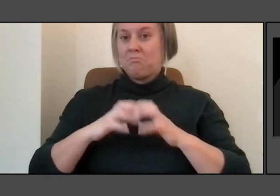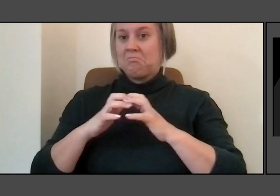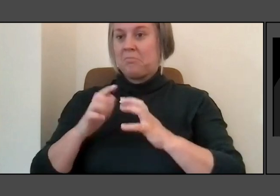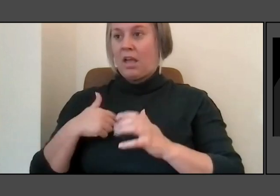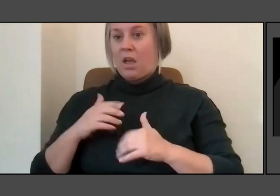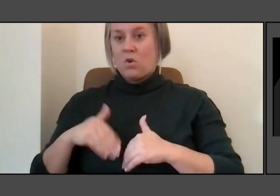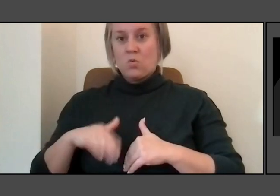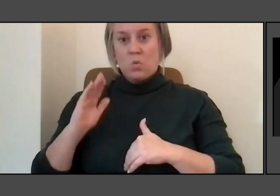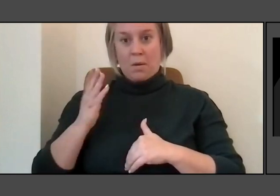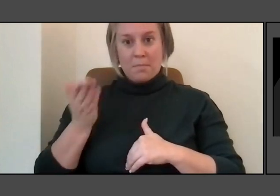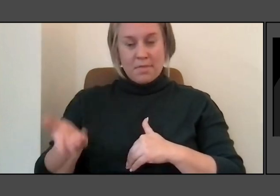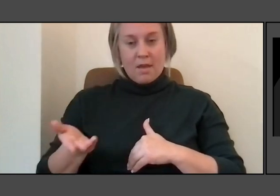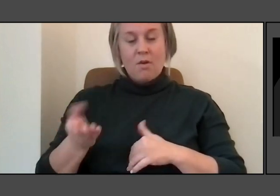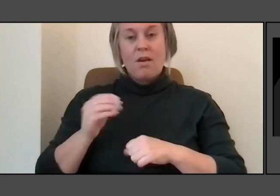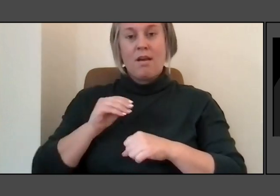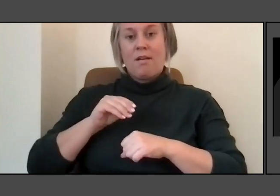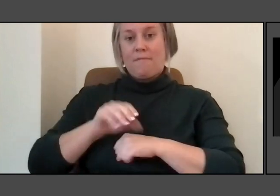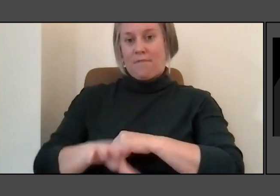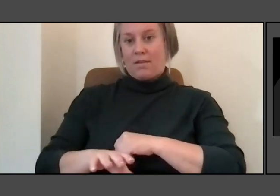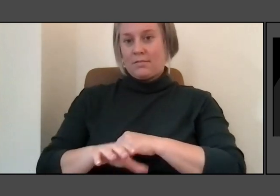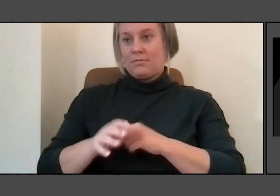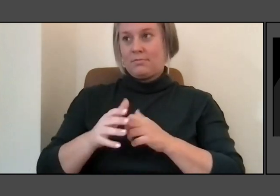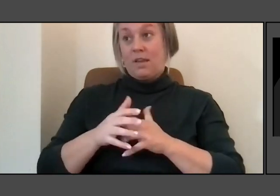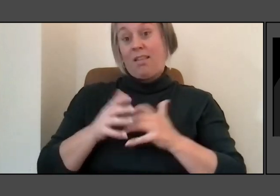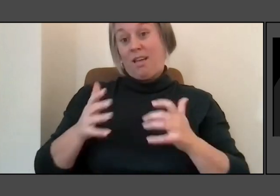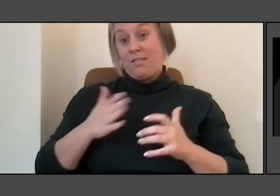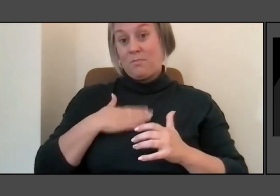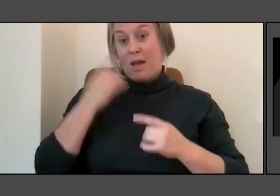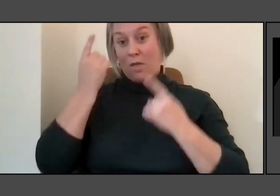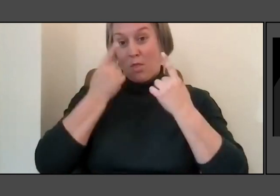a lot of things that I'm thinking about now and most of in public space.